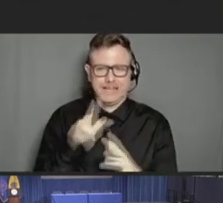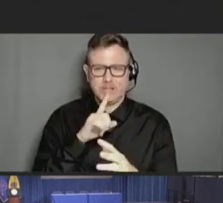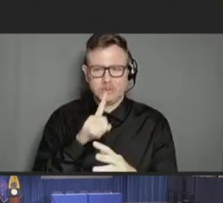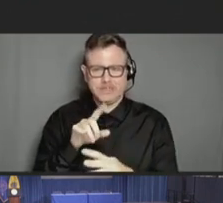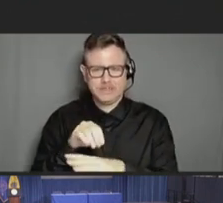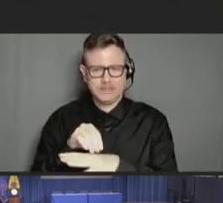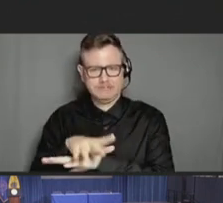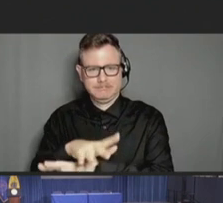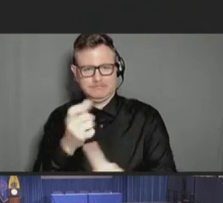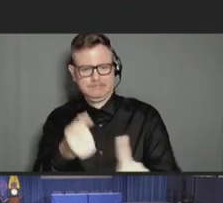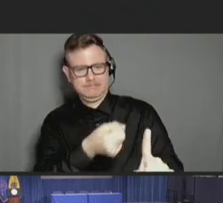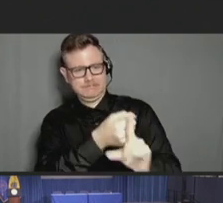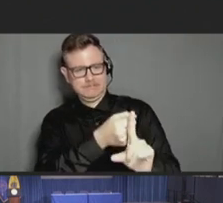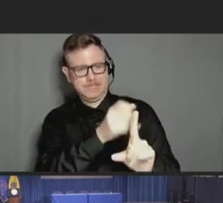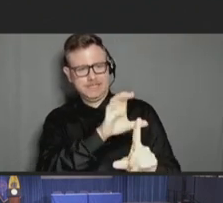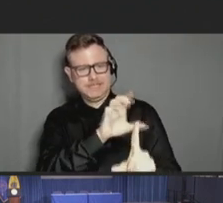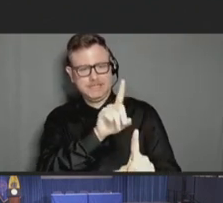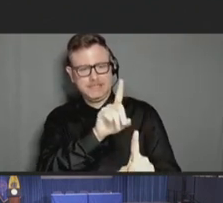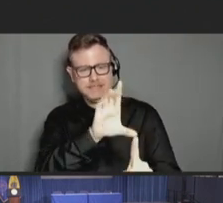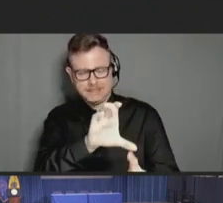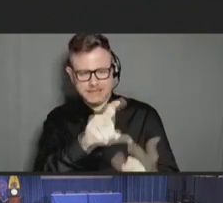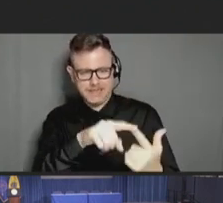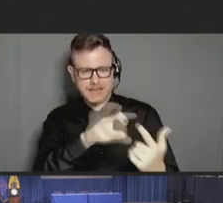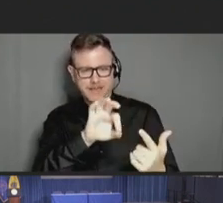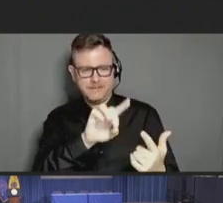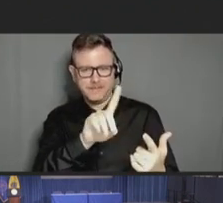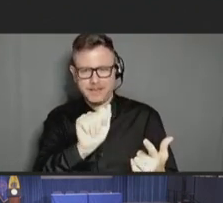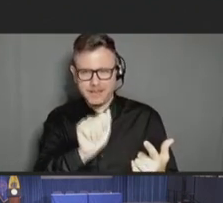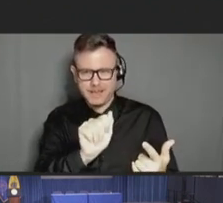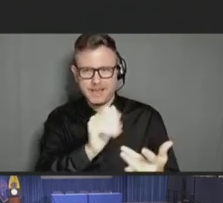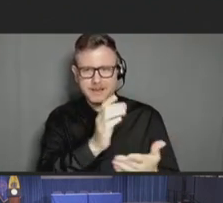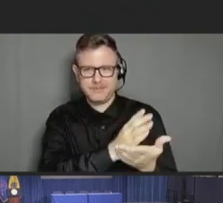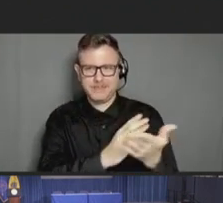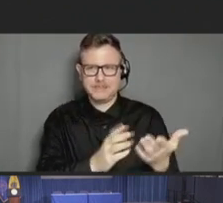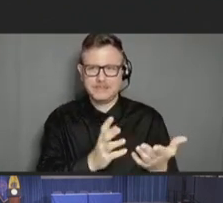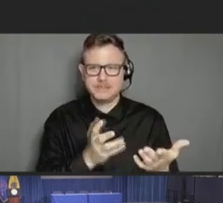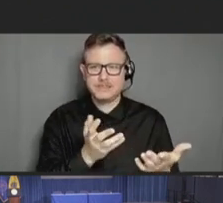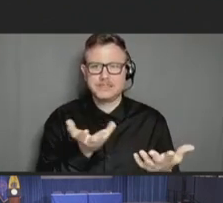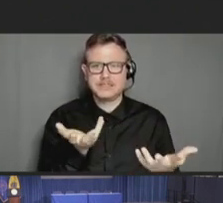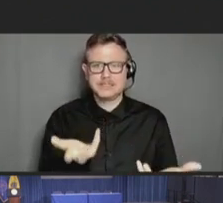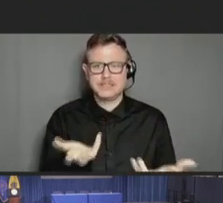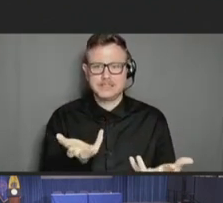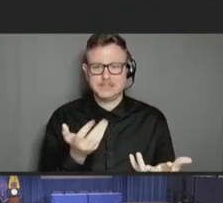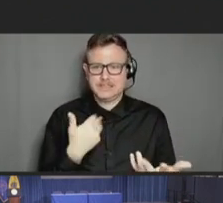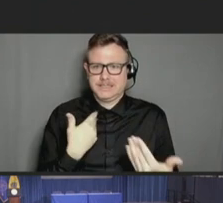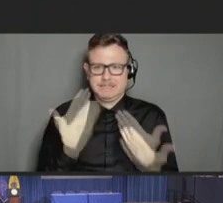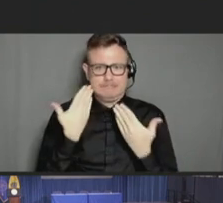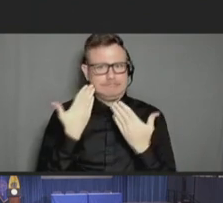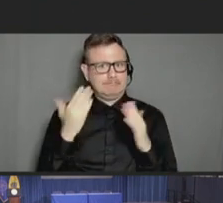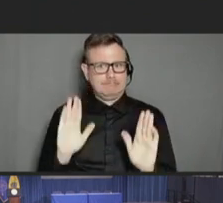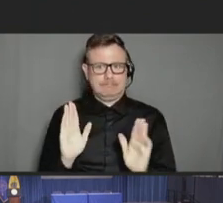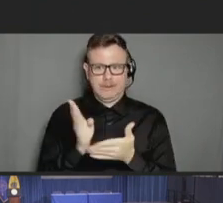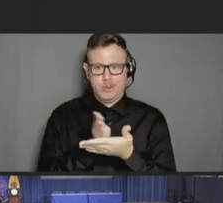and FDA budgets towards vaccine safety activities. So, I don't know the budget figures and to